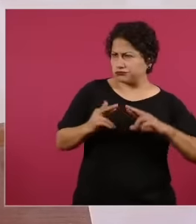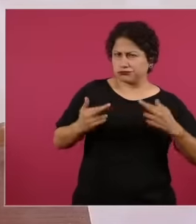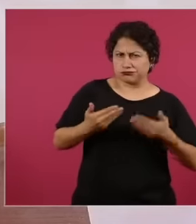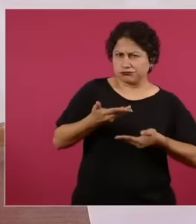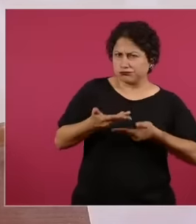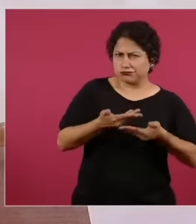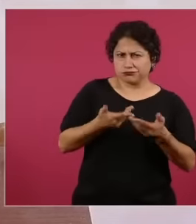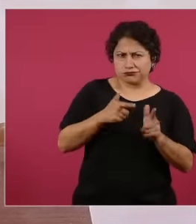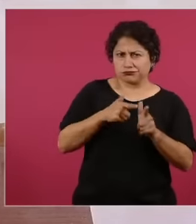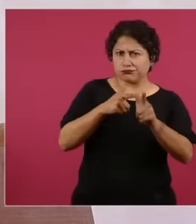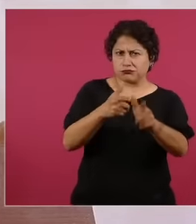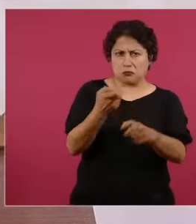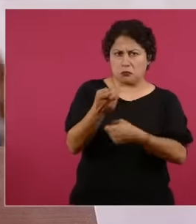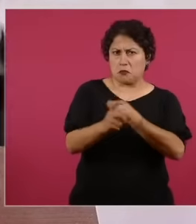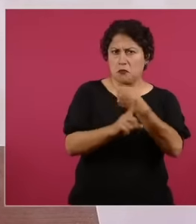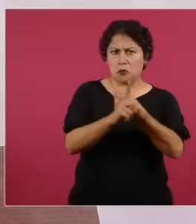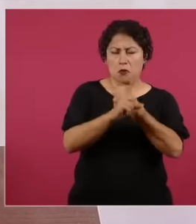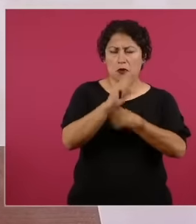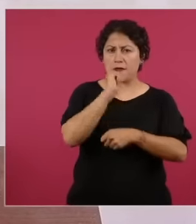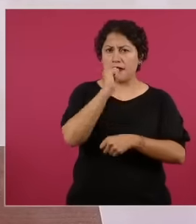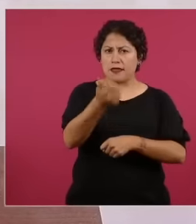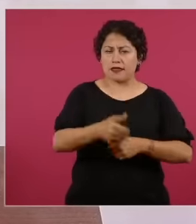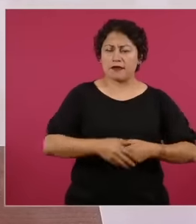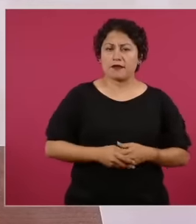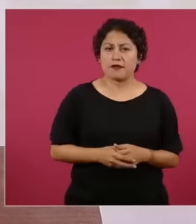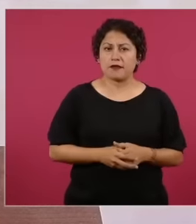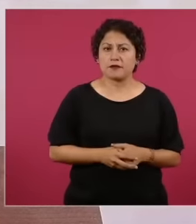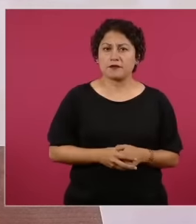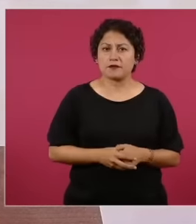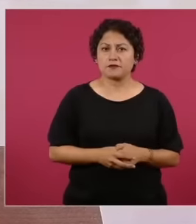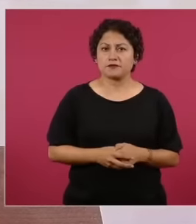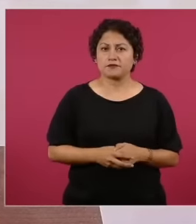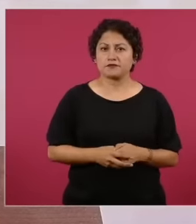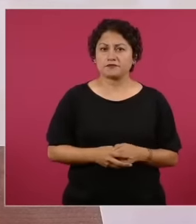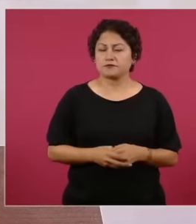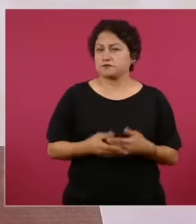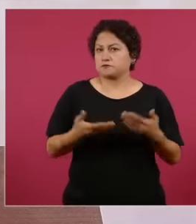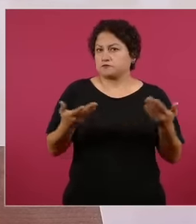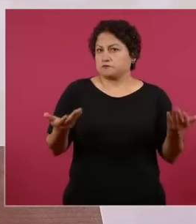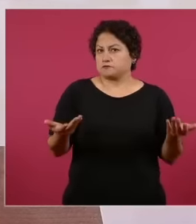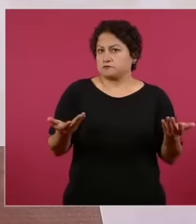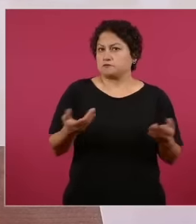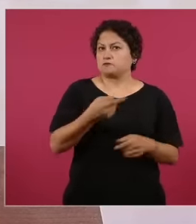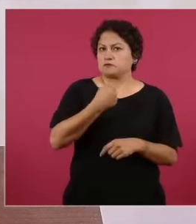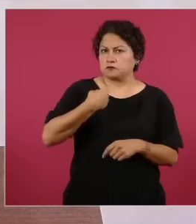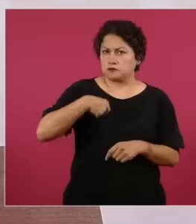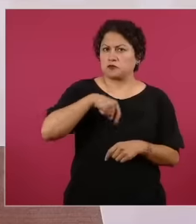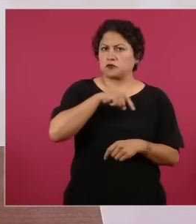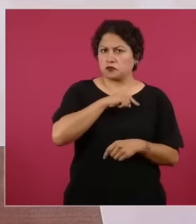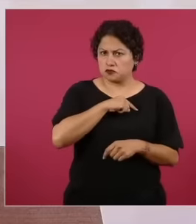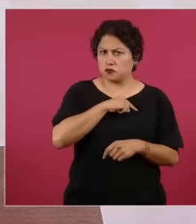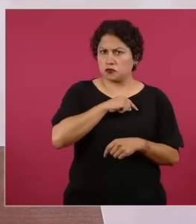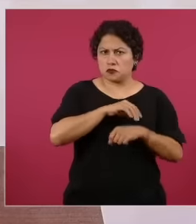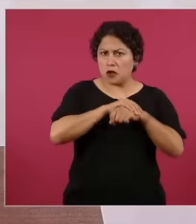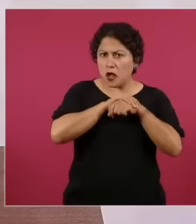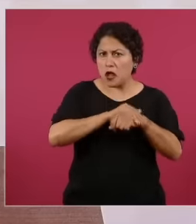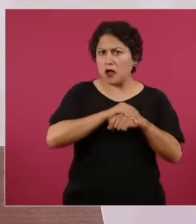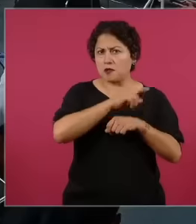and we are very friends of President Biden. There will be a call to President